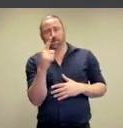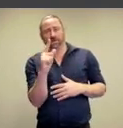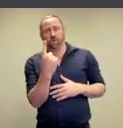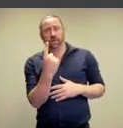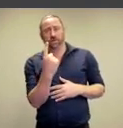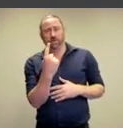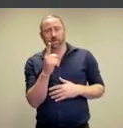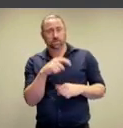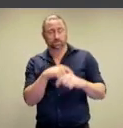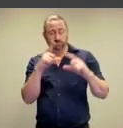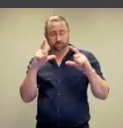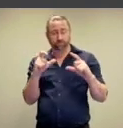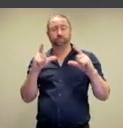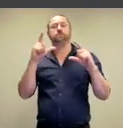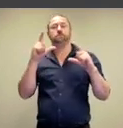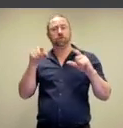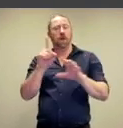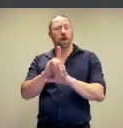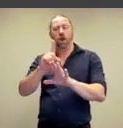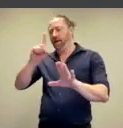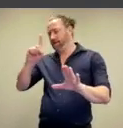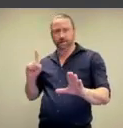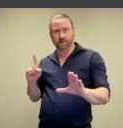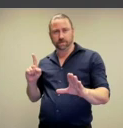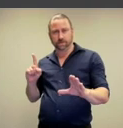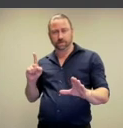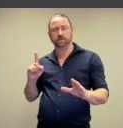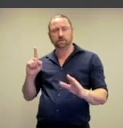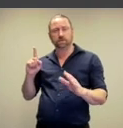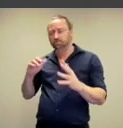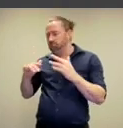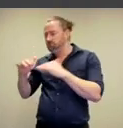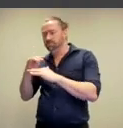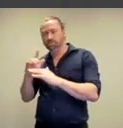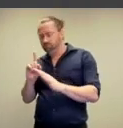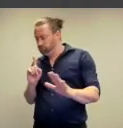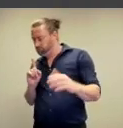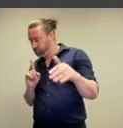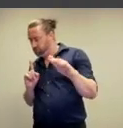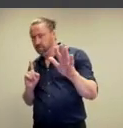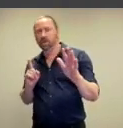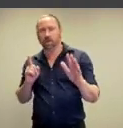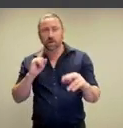of 1971 when she had isolated herself in her New